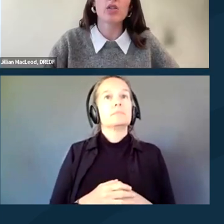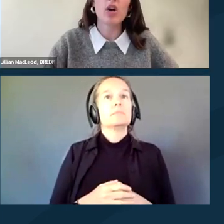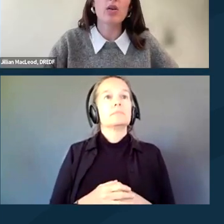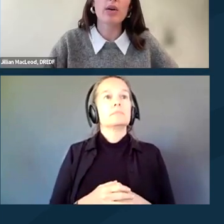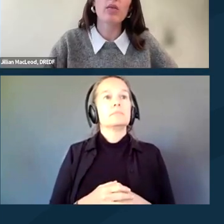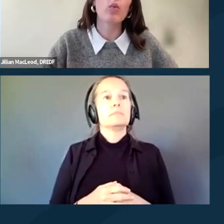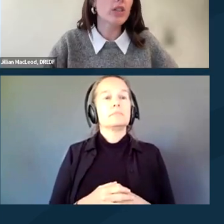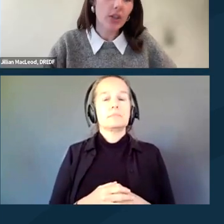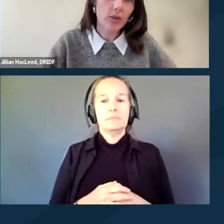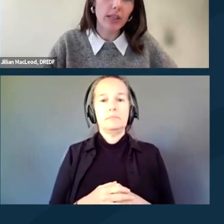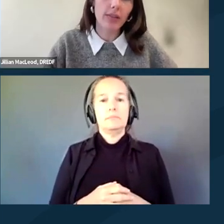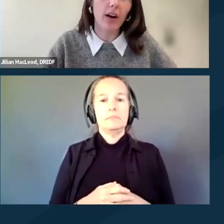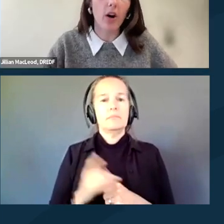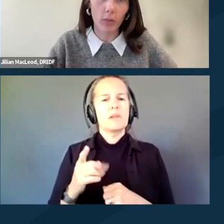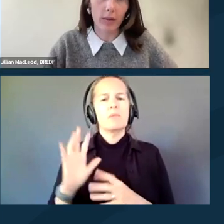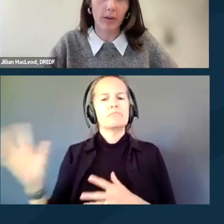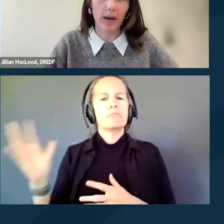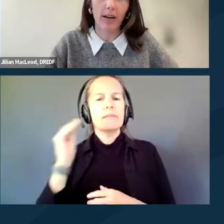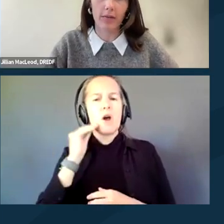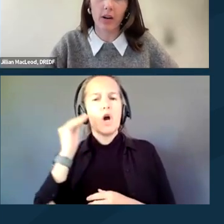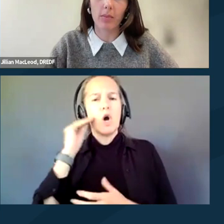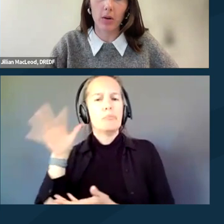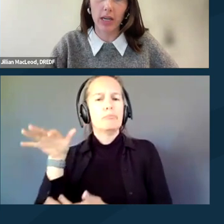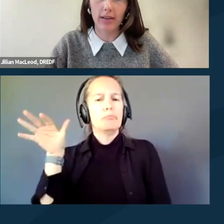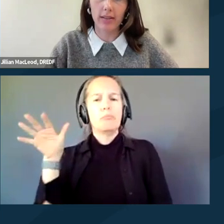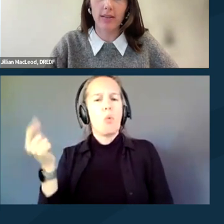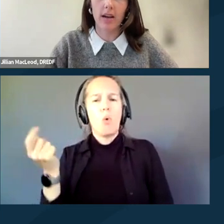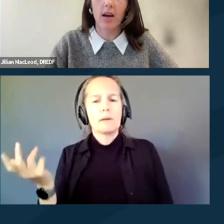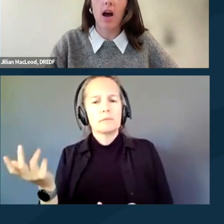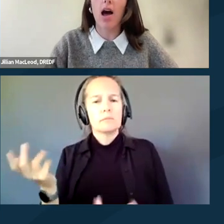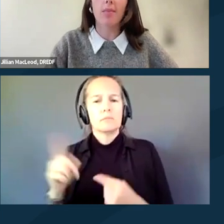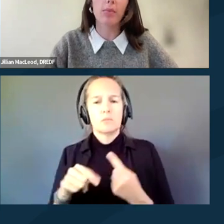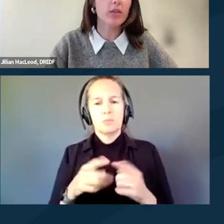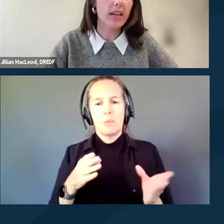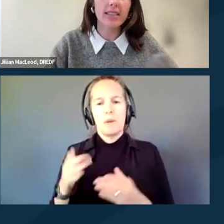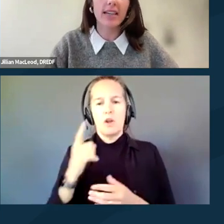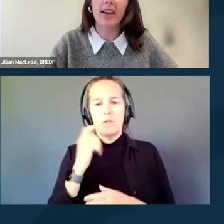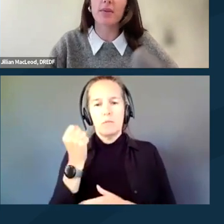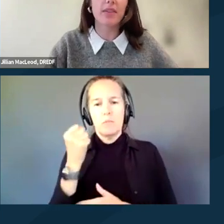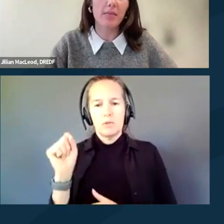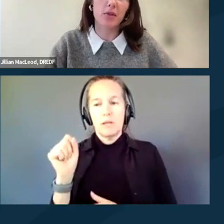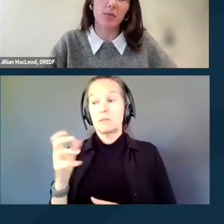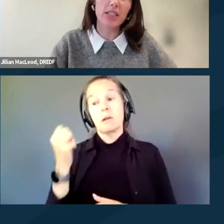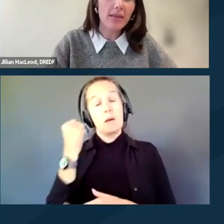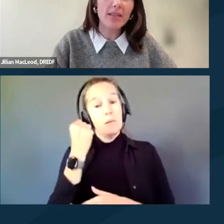So what should you leave at home when preparing for a protest? Protesting, as we've said multiple times,